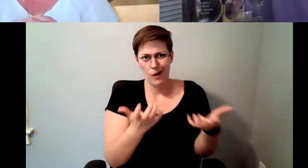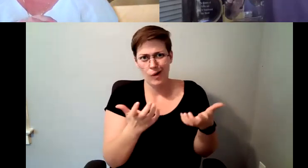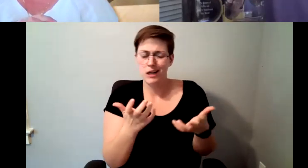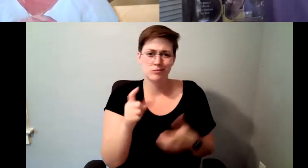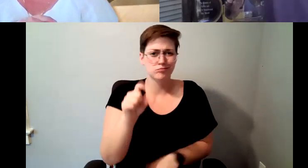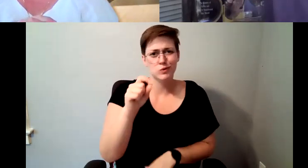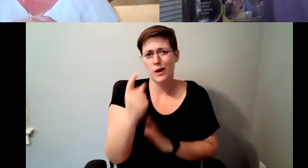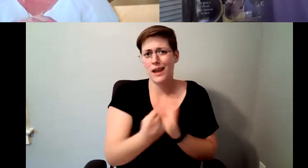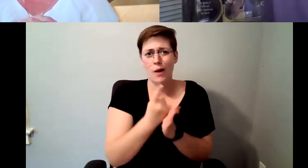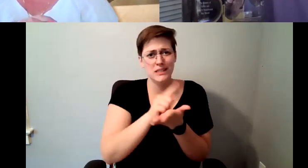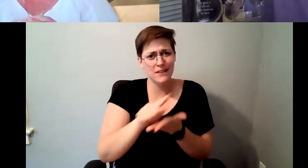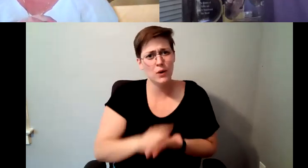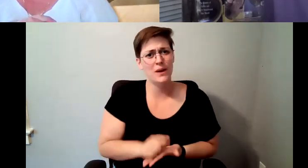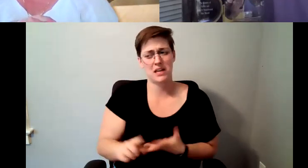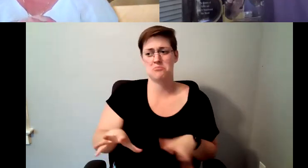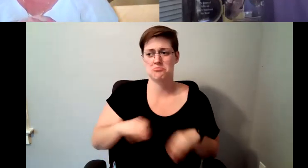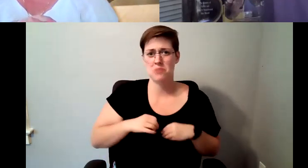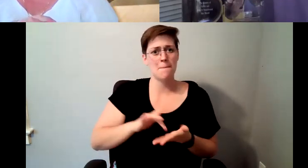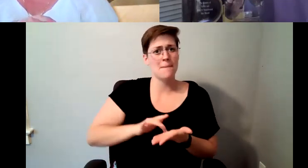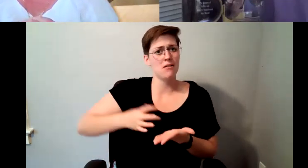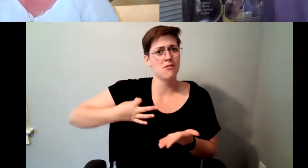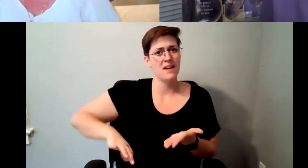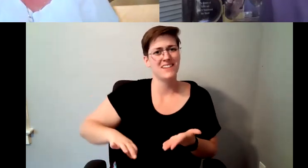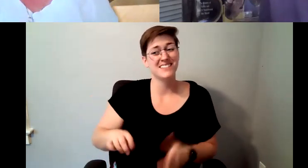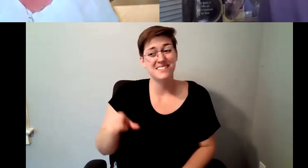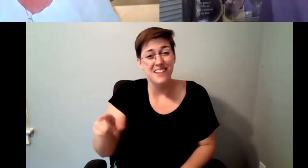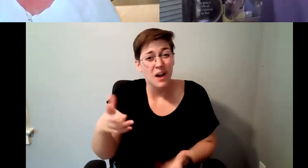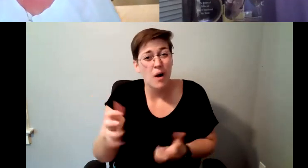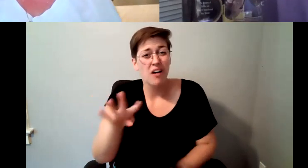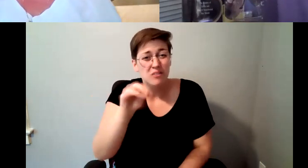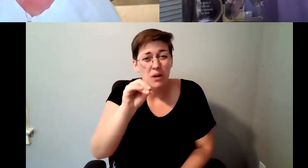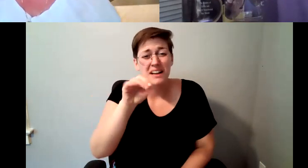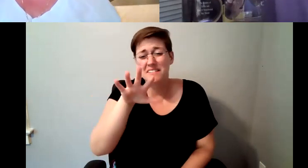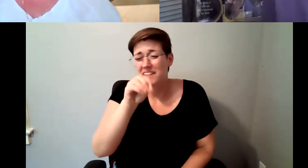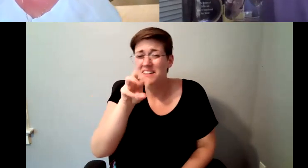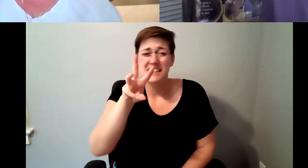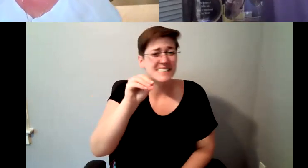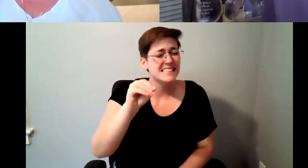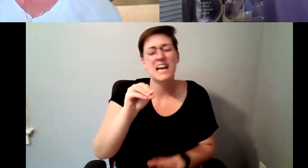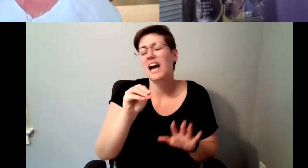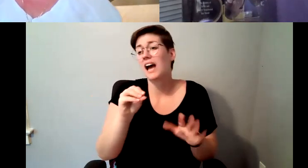benefits and they want me to work 40, 50, 60 hours a week, can be a manager and get your own store.